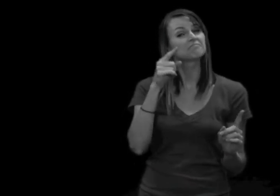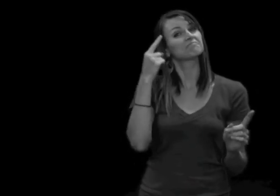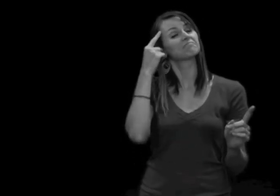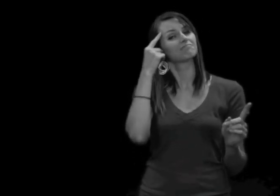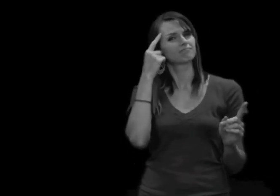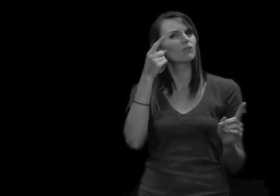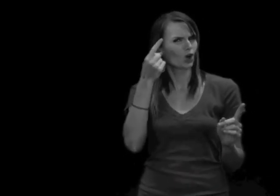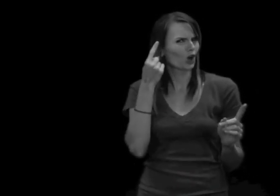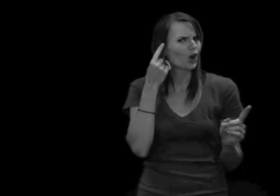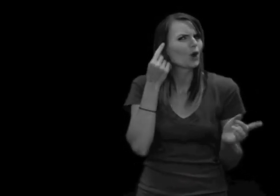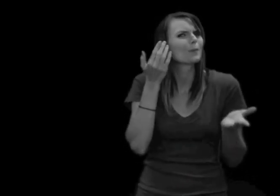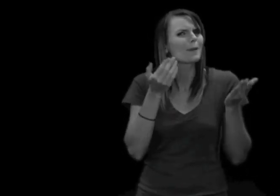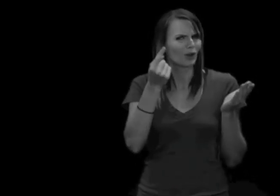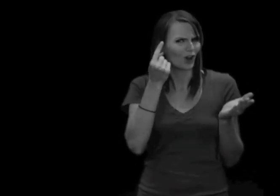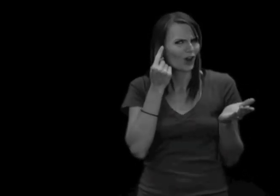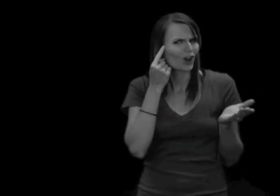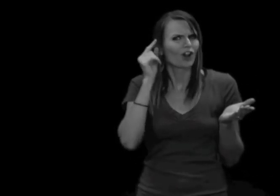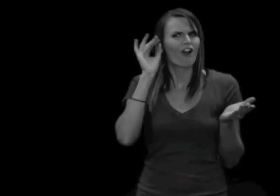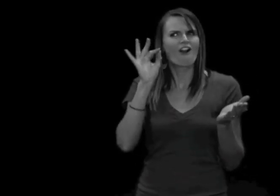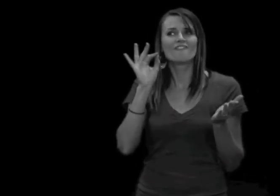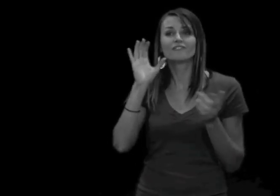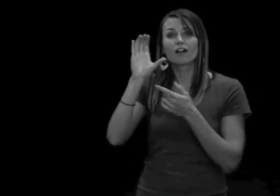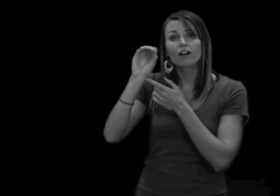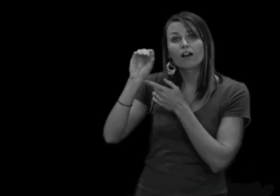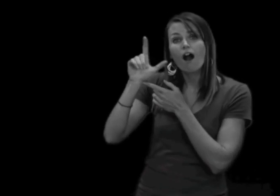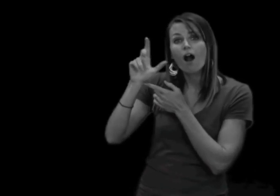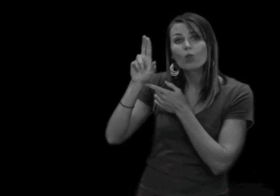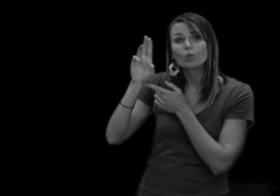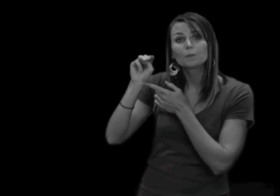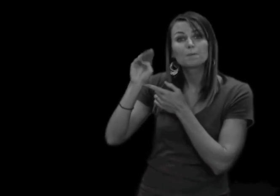of Columbine; the school shooting in Colorado.